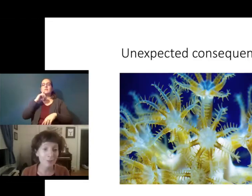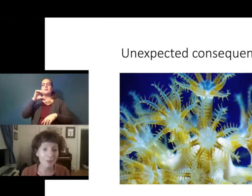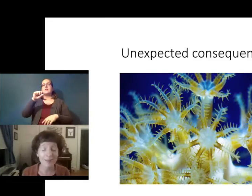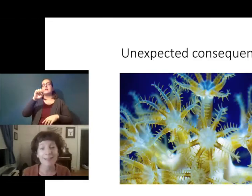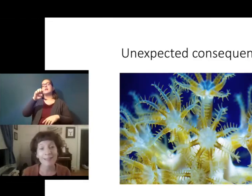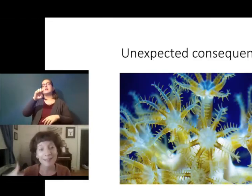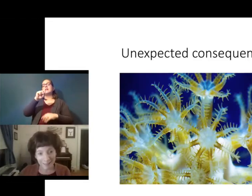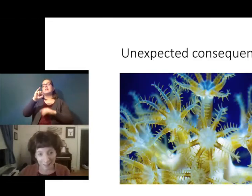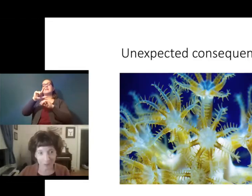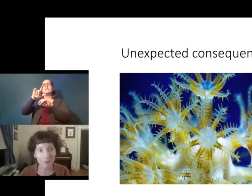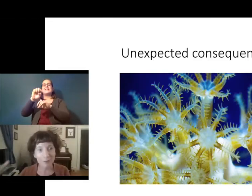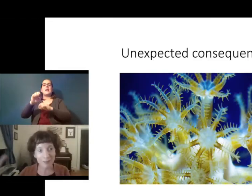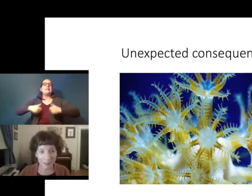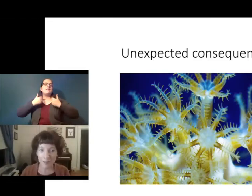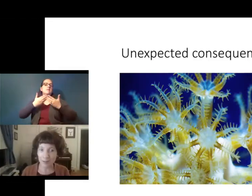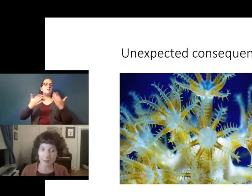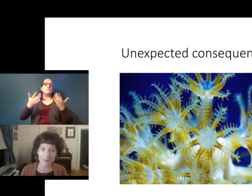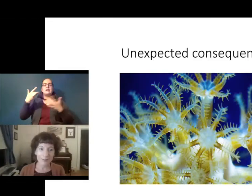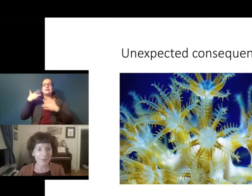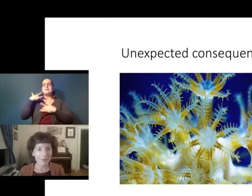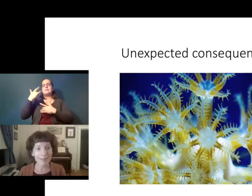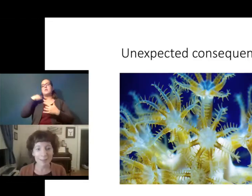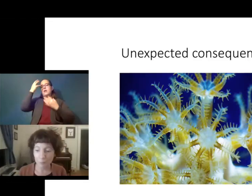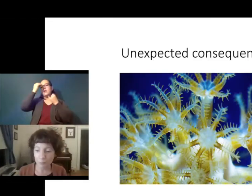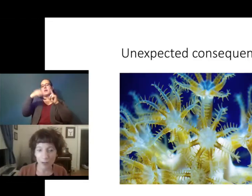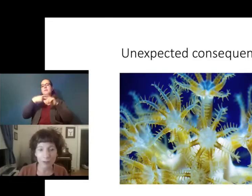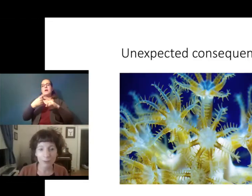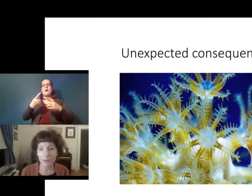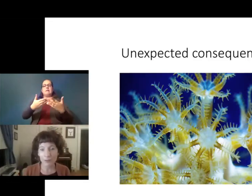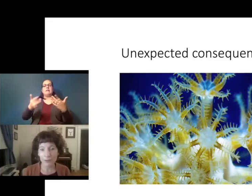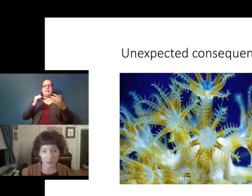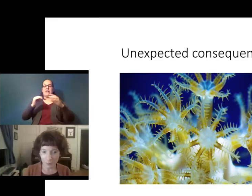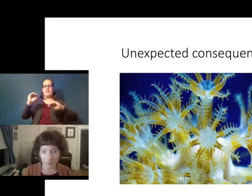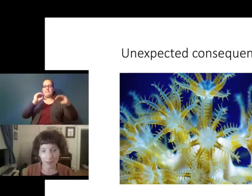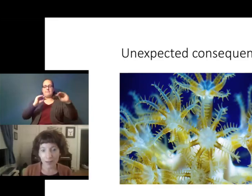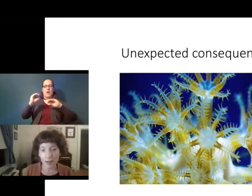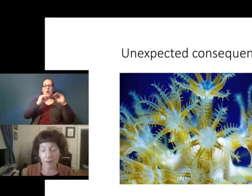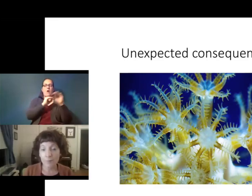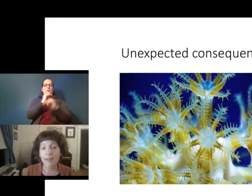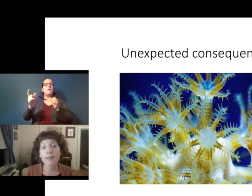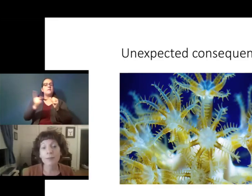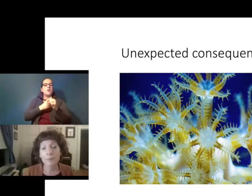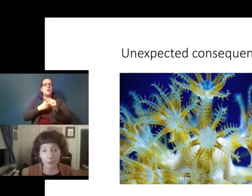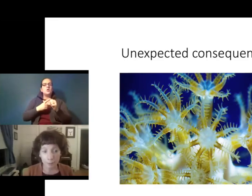think typically we think about the the things that move around first um they can combine with other